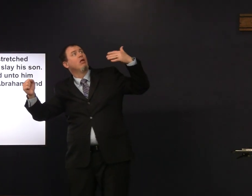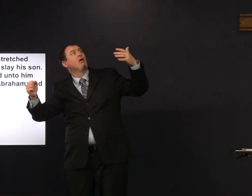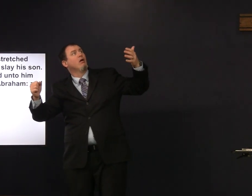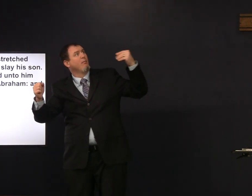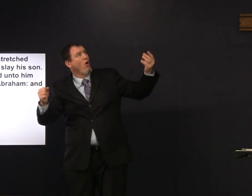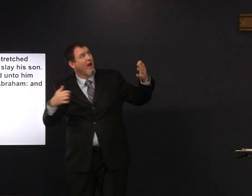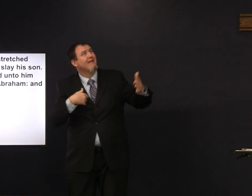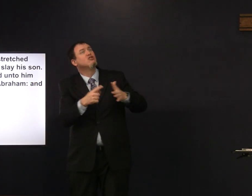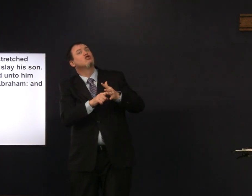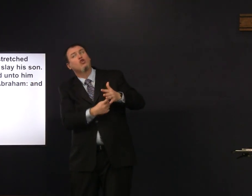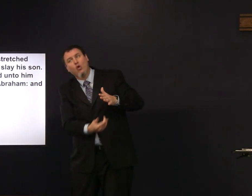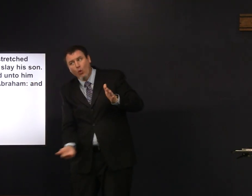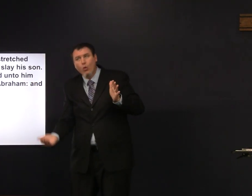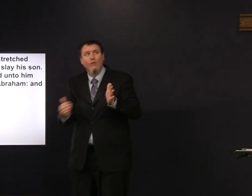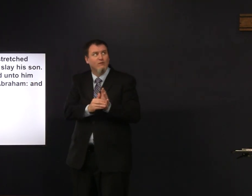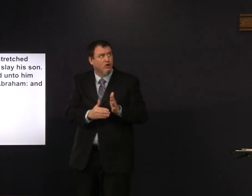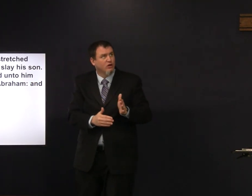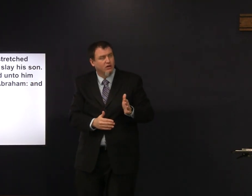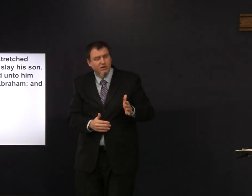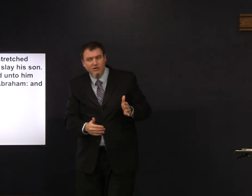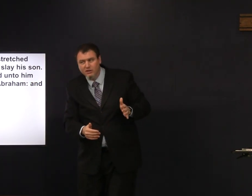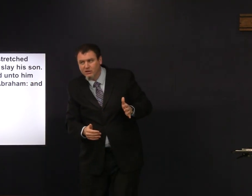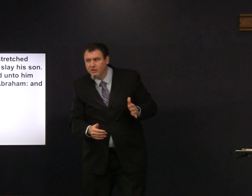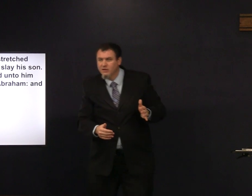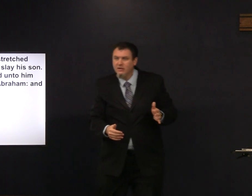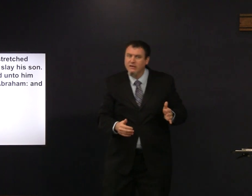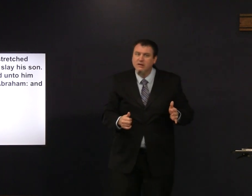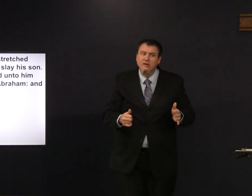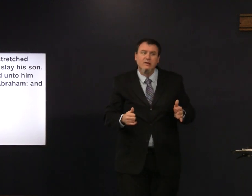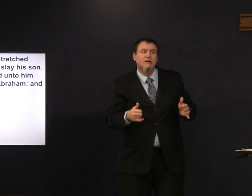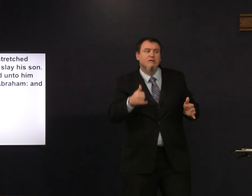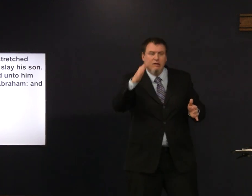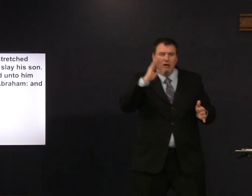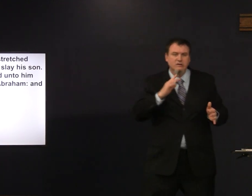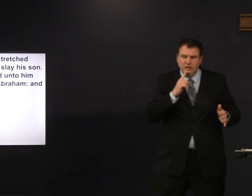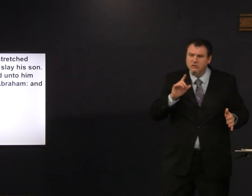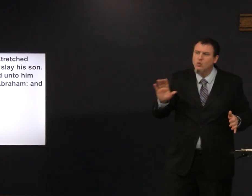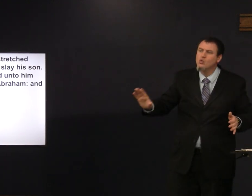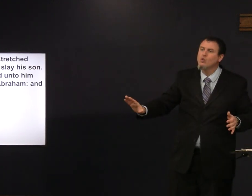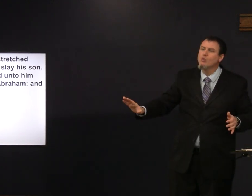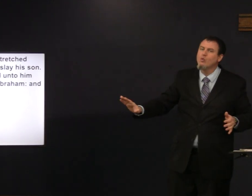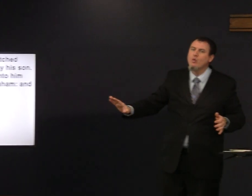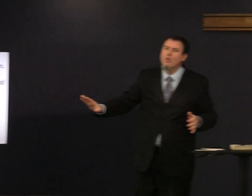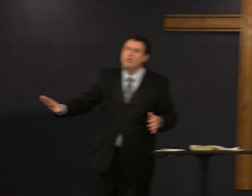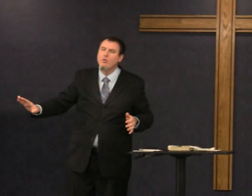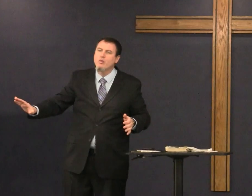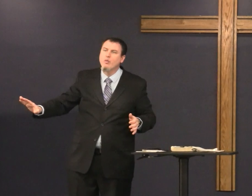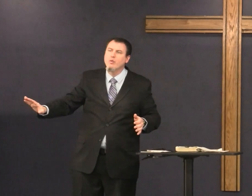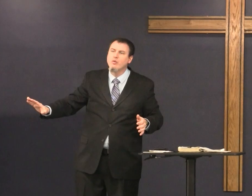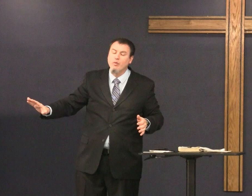do it and now you're telling me now what do I have to start again and God said no no no